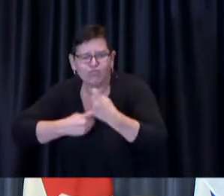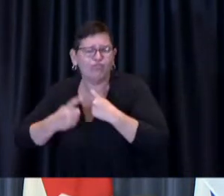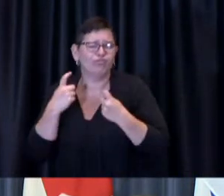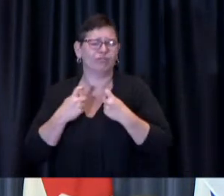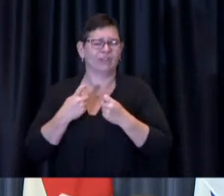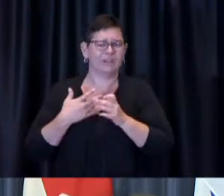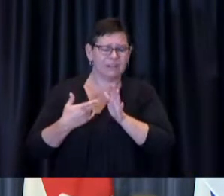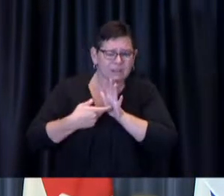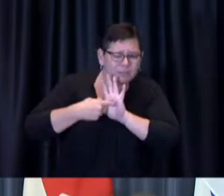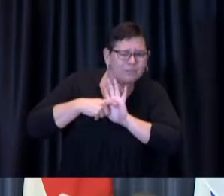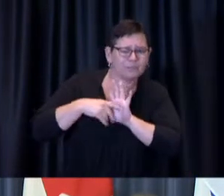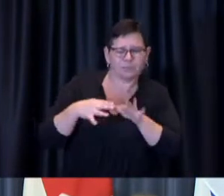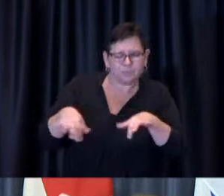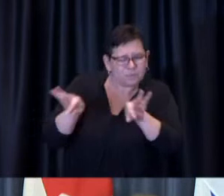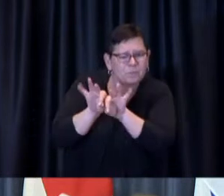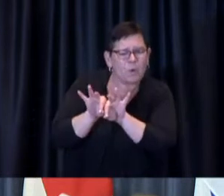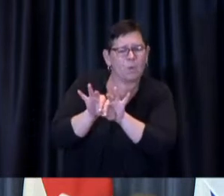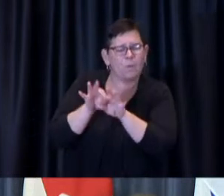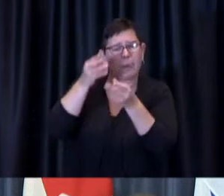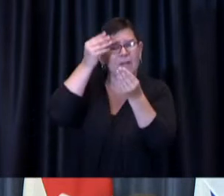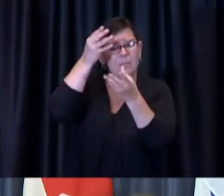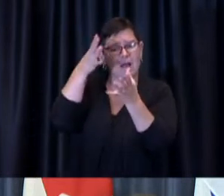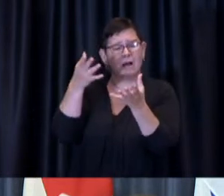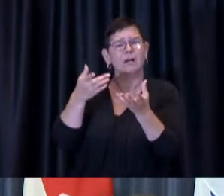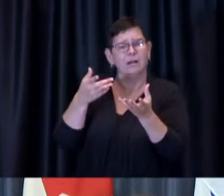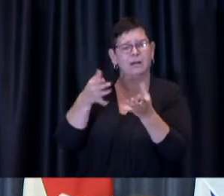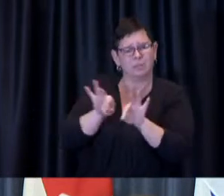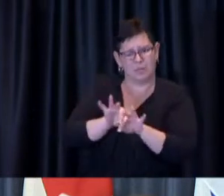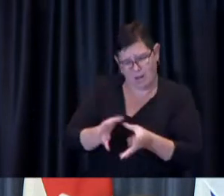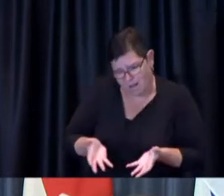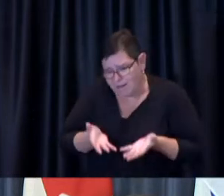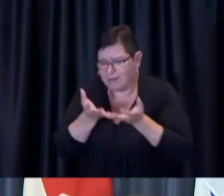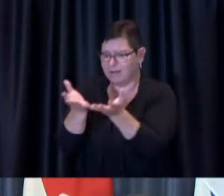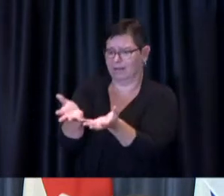to the public that they vitally needed to keep themselves healthy to comply with public health